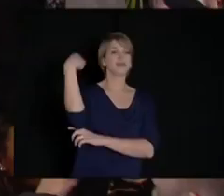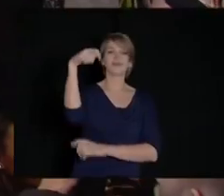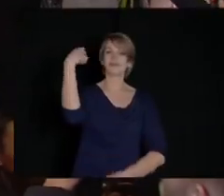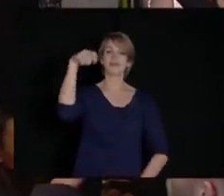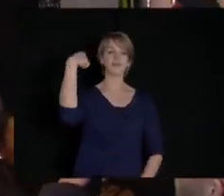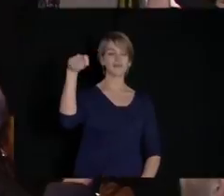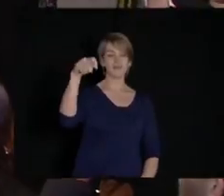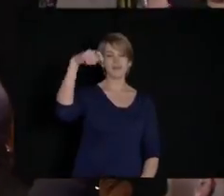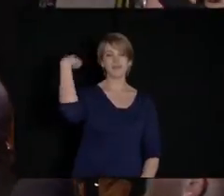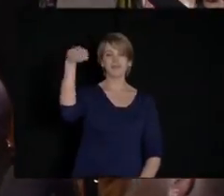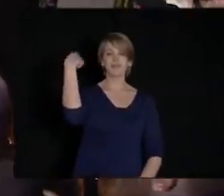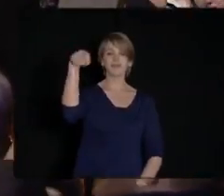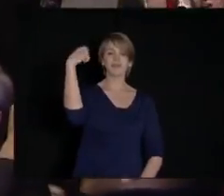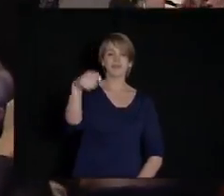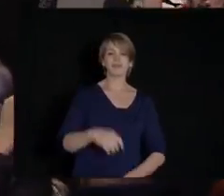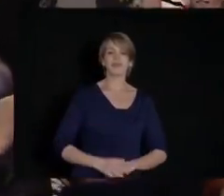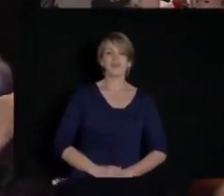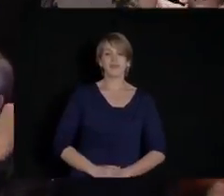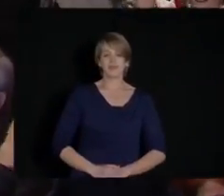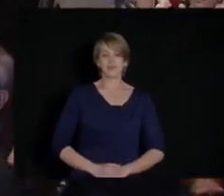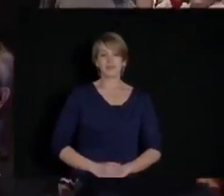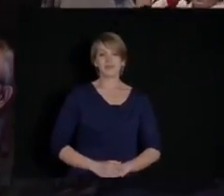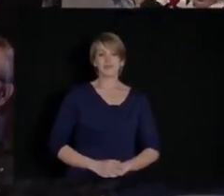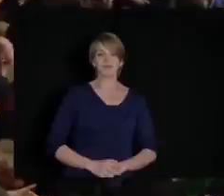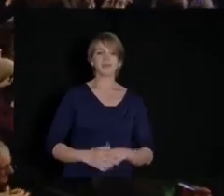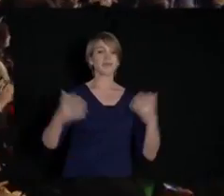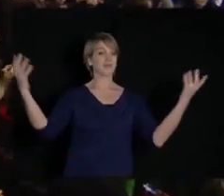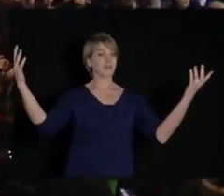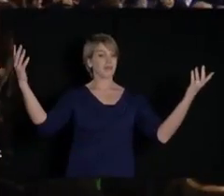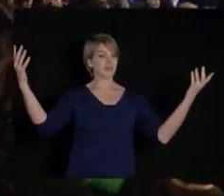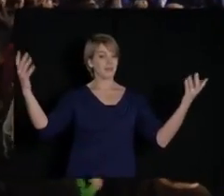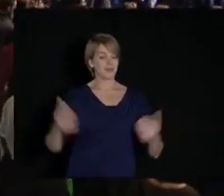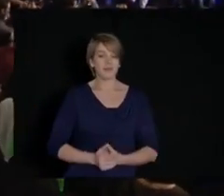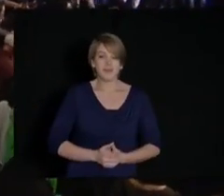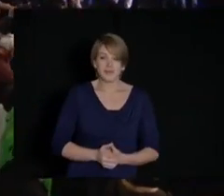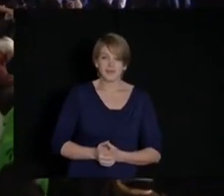[THE COMPLETE RALLY WILL BE AVAILABLE IN ENGLISH IN A FEW DAYS] Jean-Luc Mélenchon: Thank you!